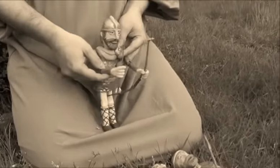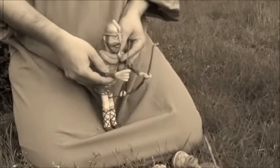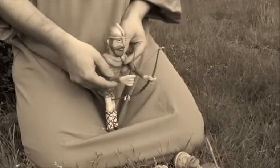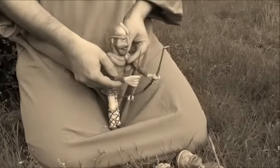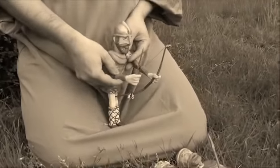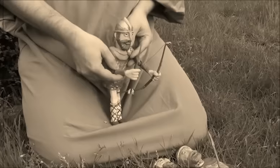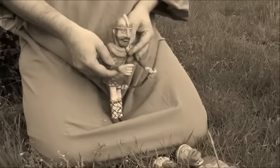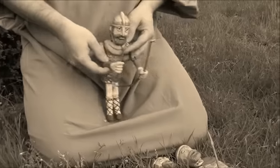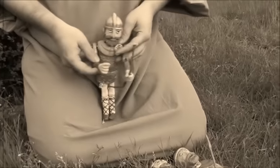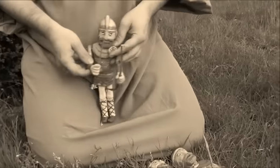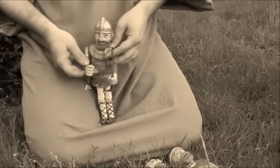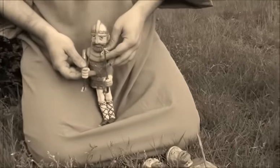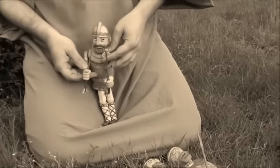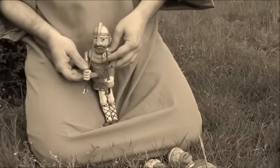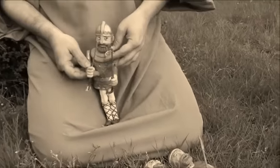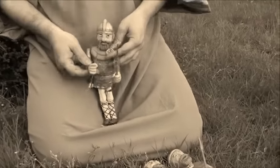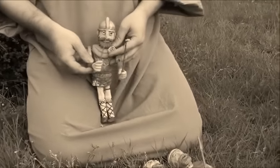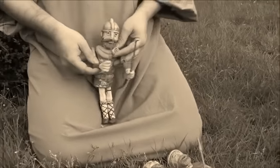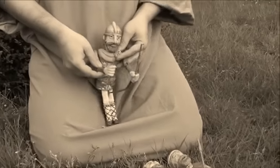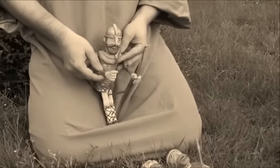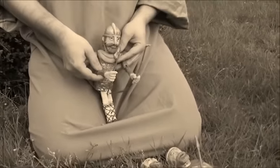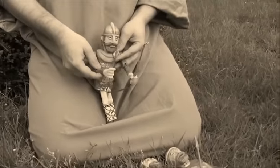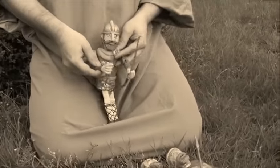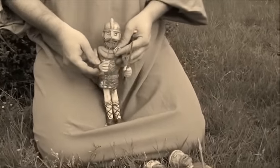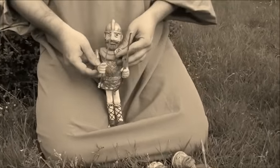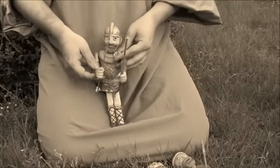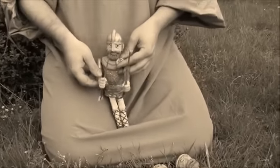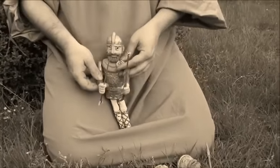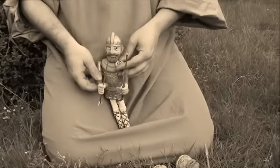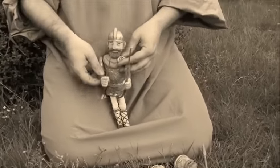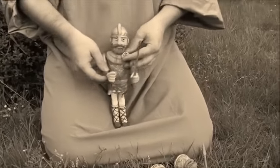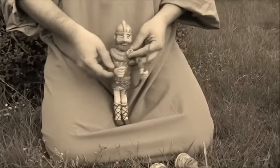was calm and silent.